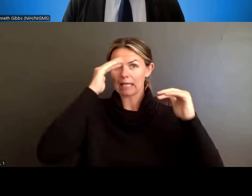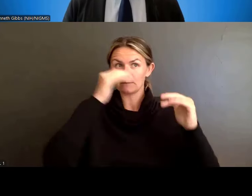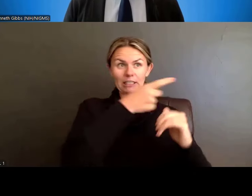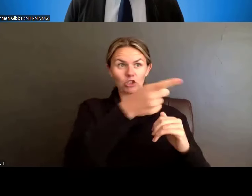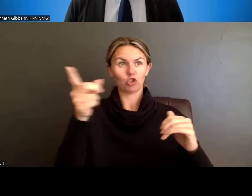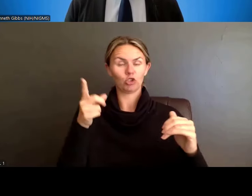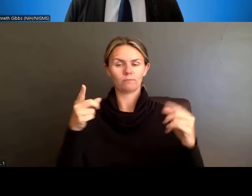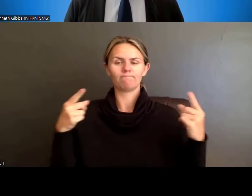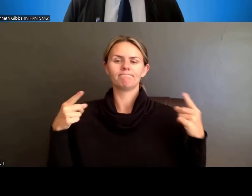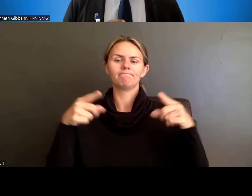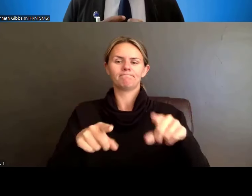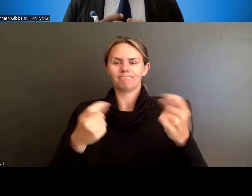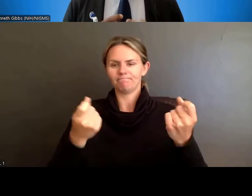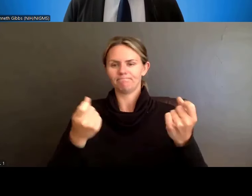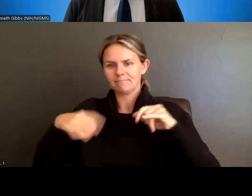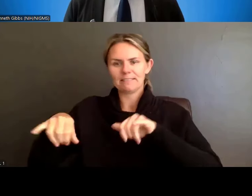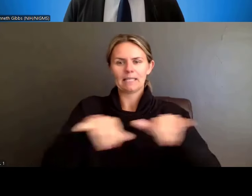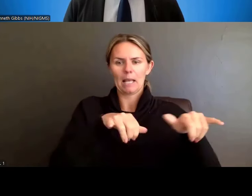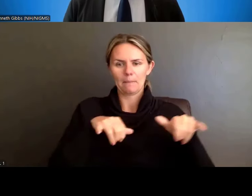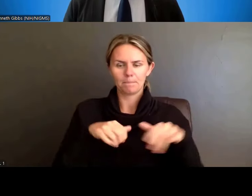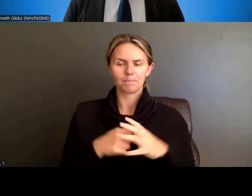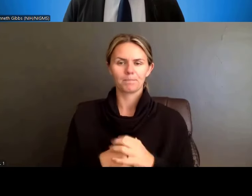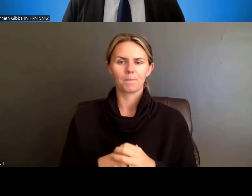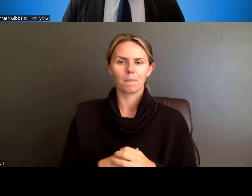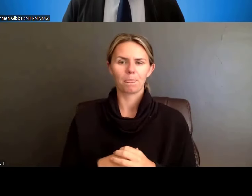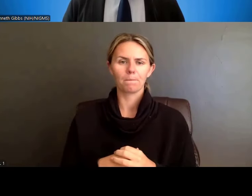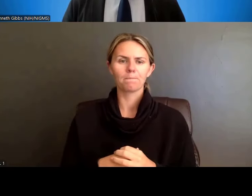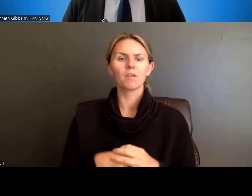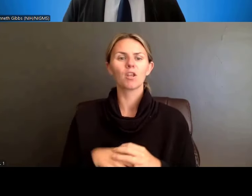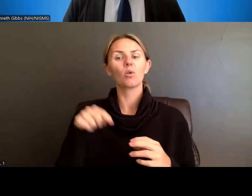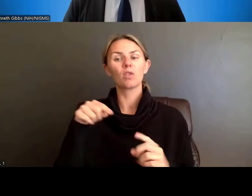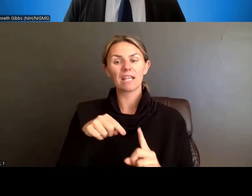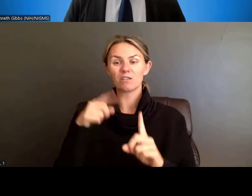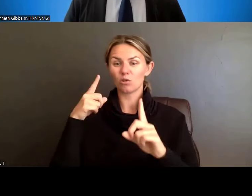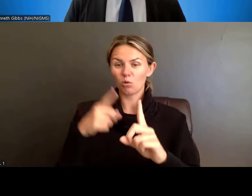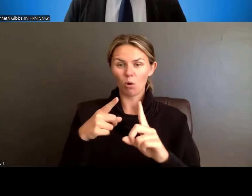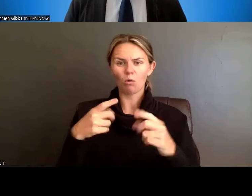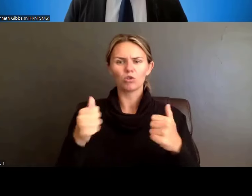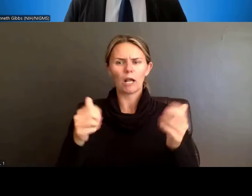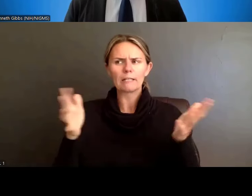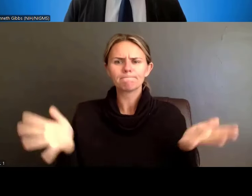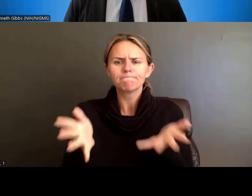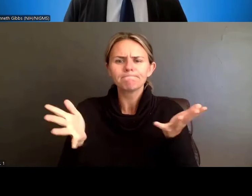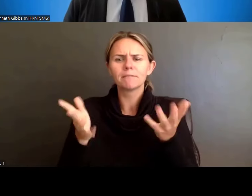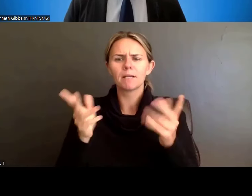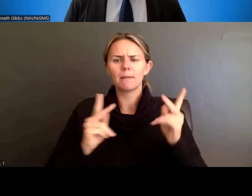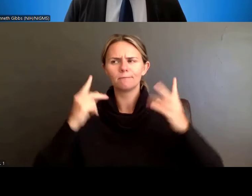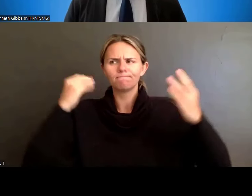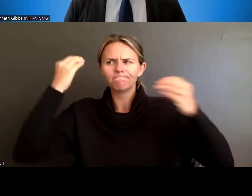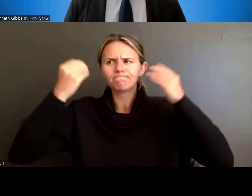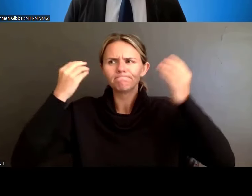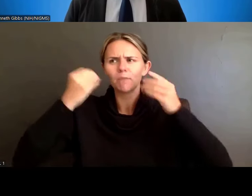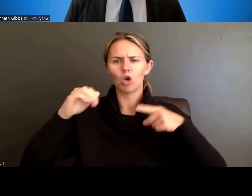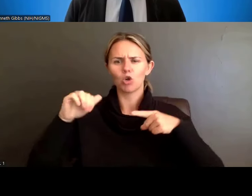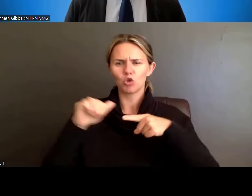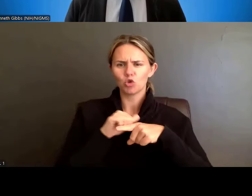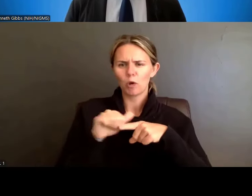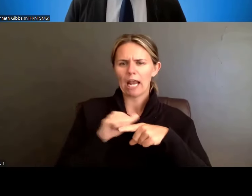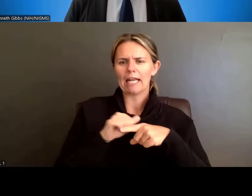as they think about the training that they have for the faculty we're serving as mentors on NIH training grants.